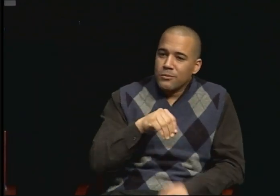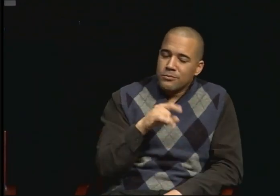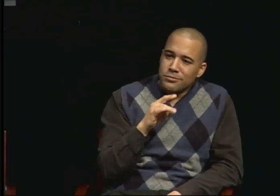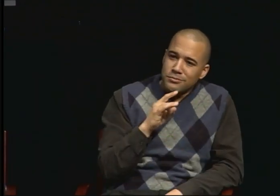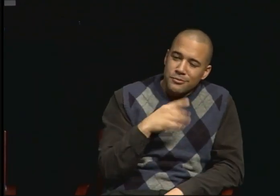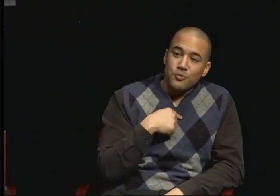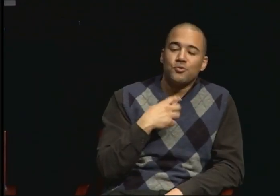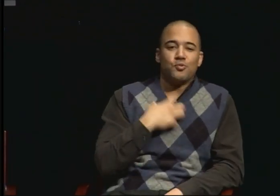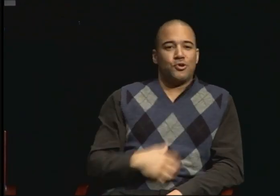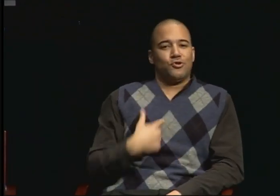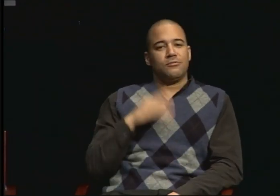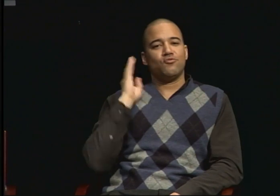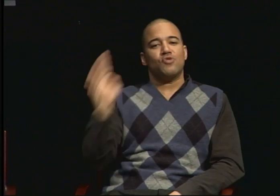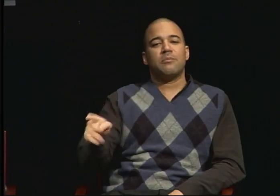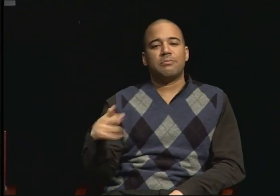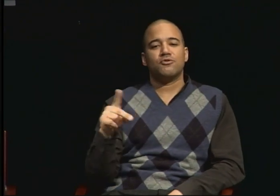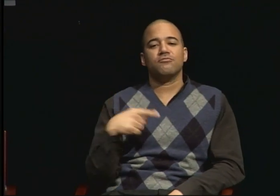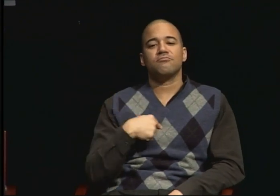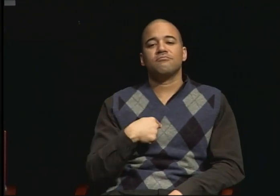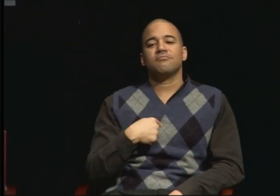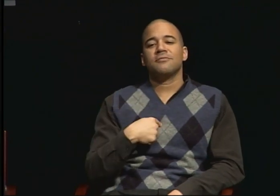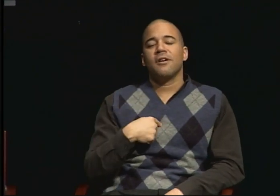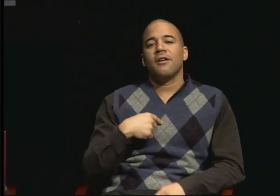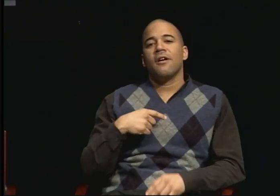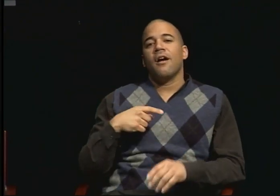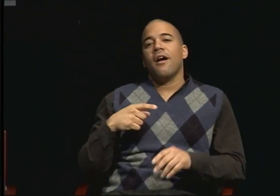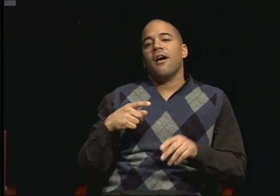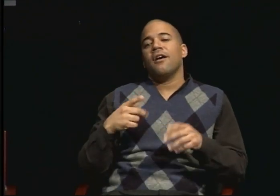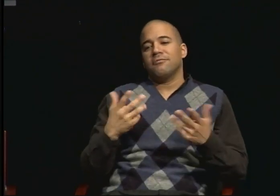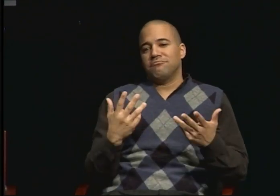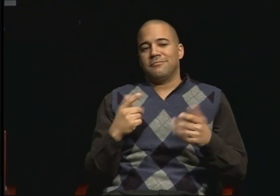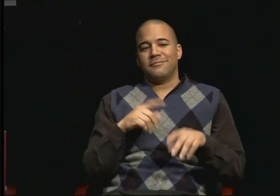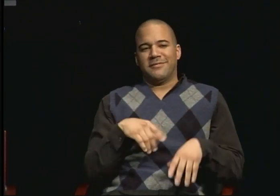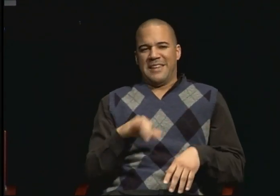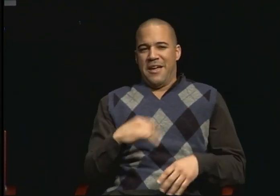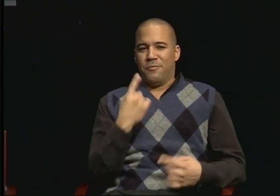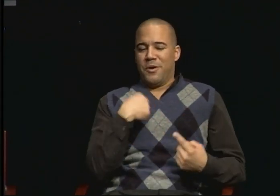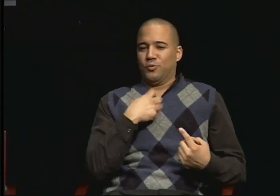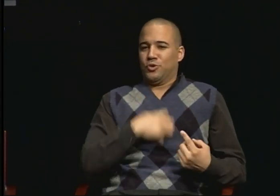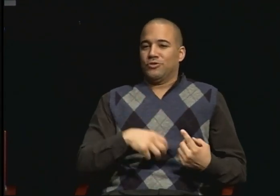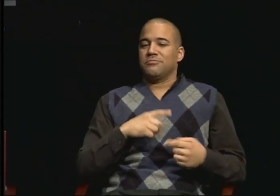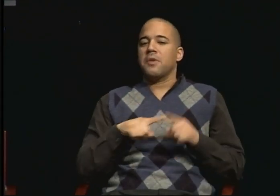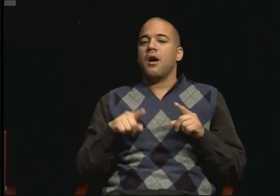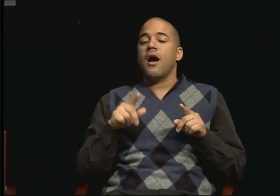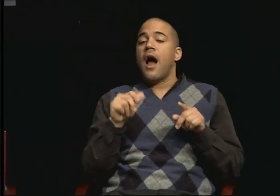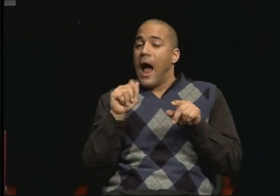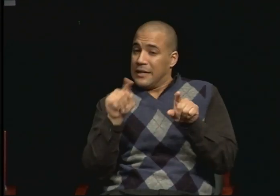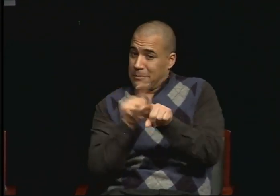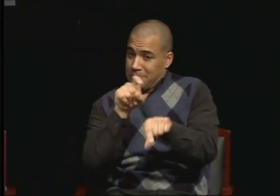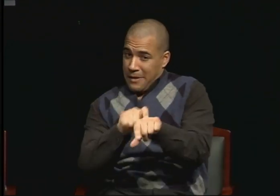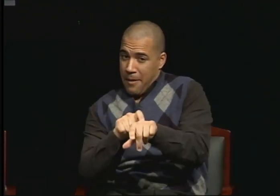right after I got my bachelor's. At the same time I did have benefits from going through the master's program that actually helped me